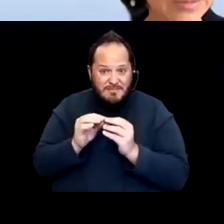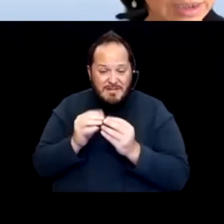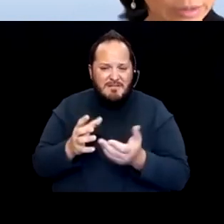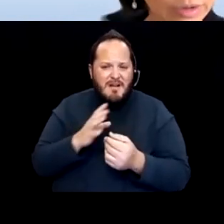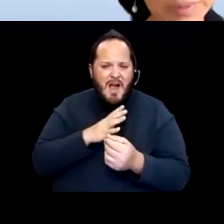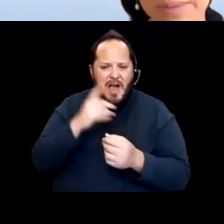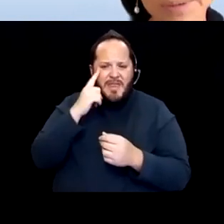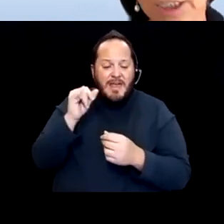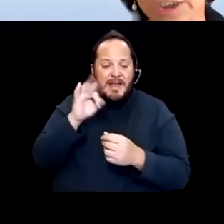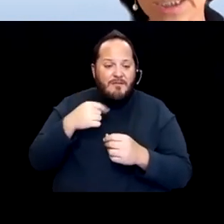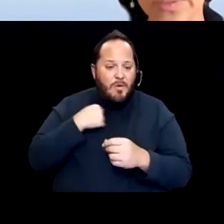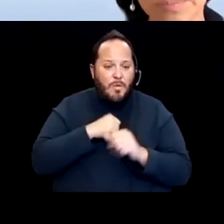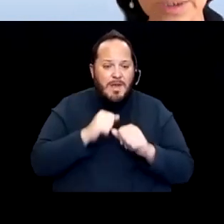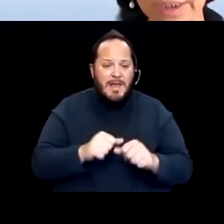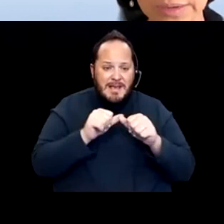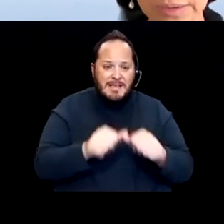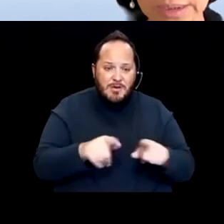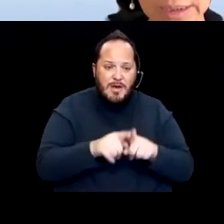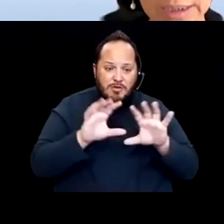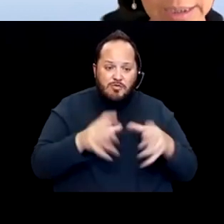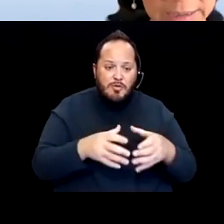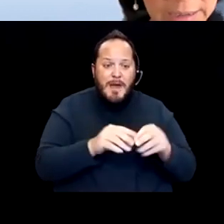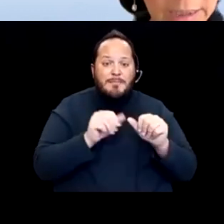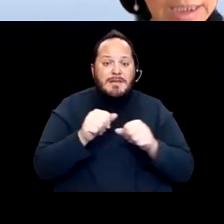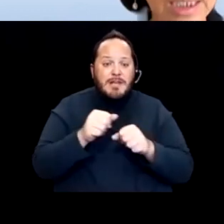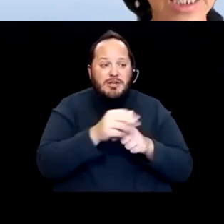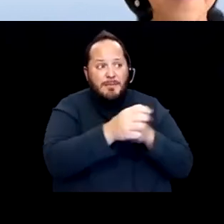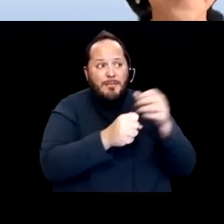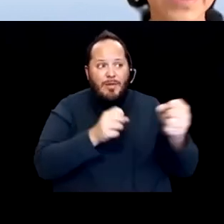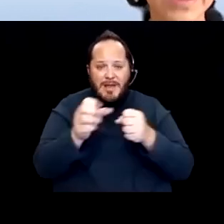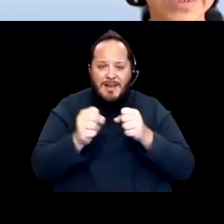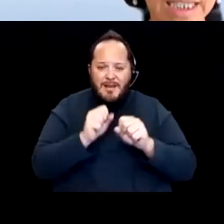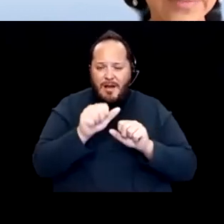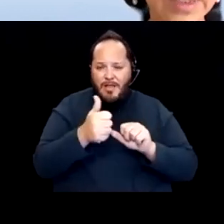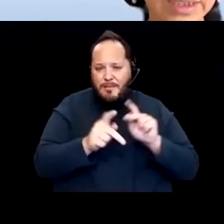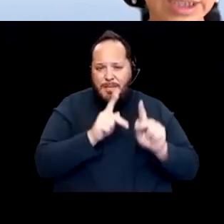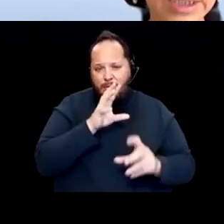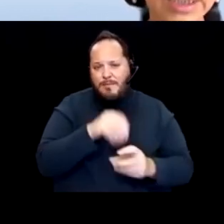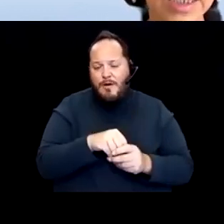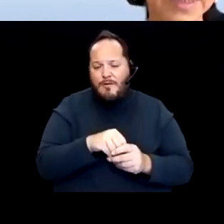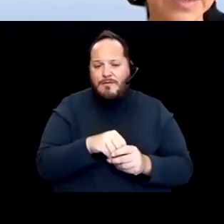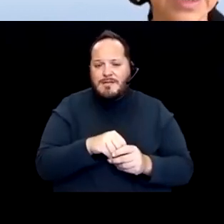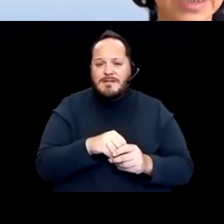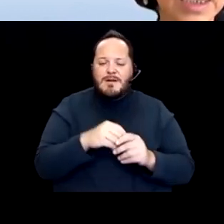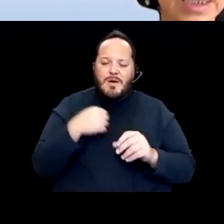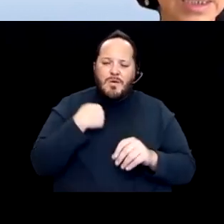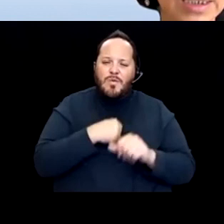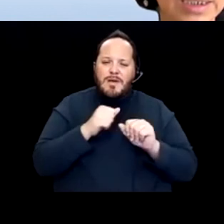as a group and potentially even pull others in to have discussions about vaccination